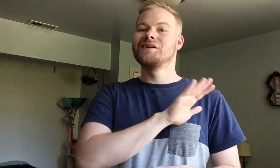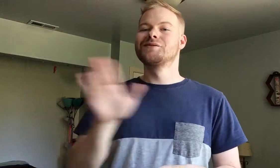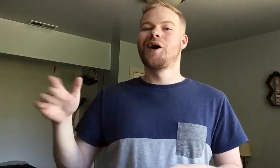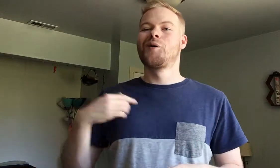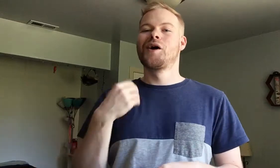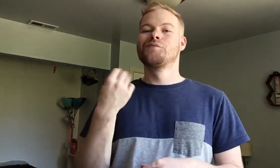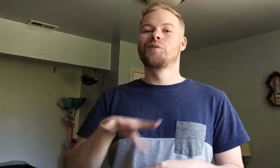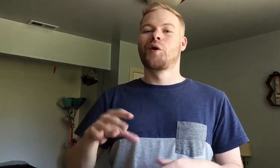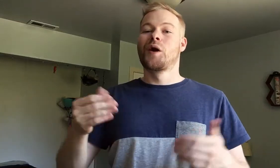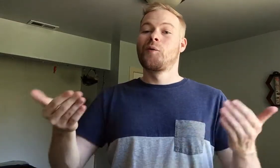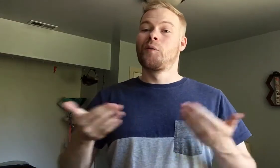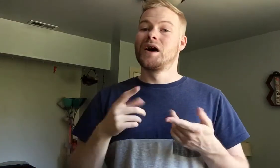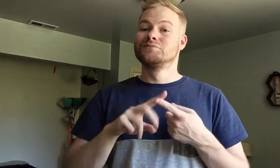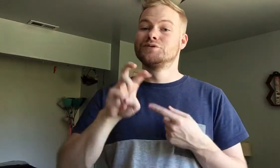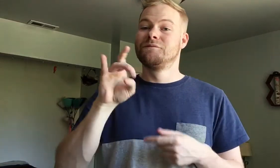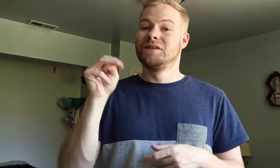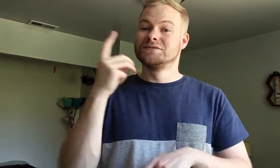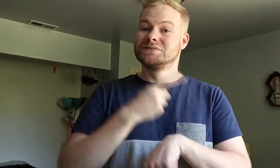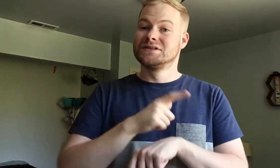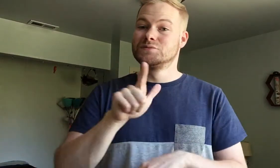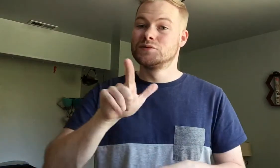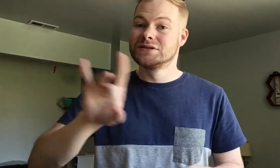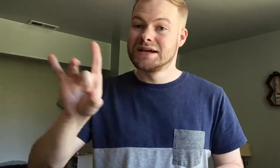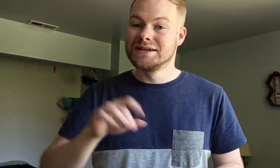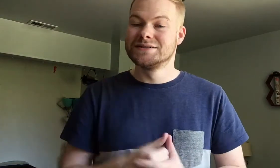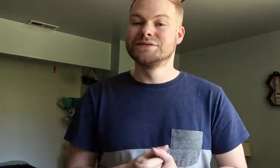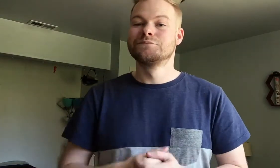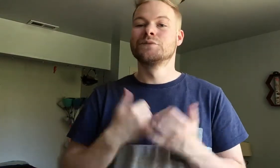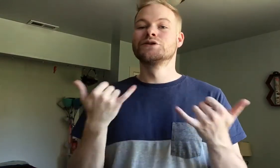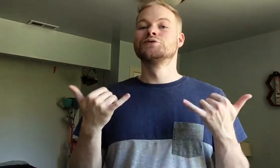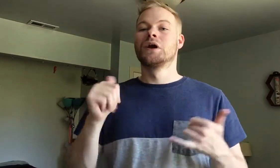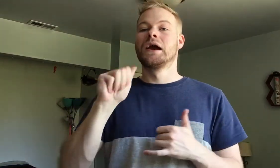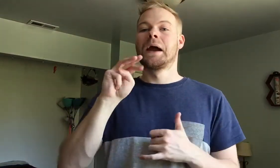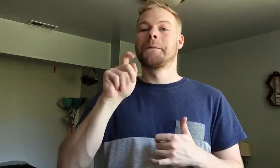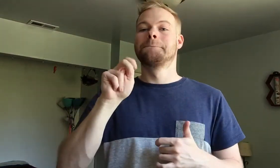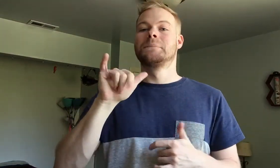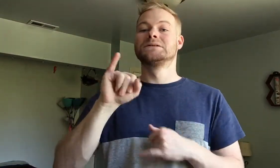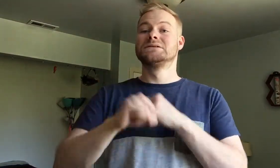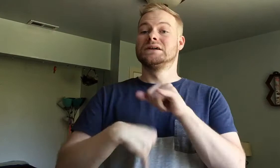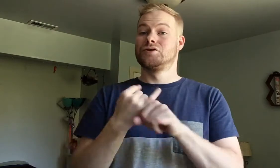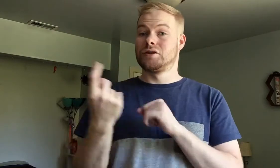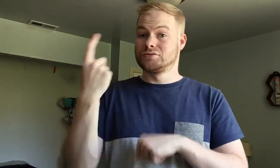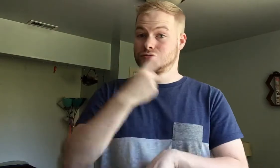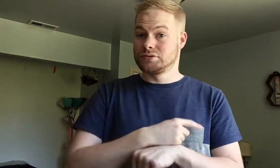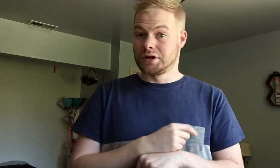Hello, I'm Rogan and welcome to VEDIM day 28! Today is Amnesty International Day.